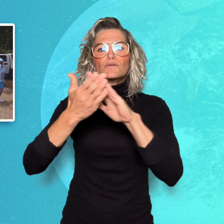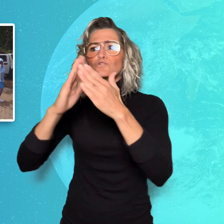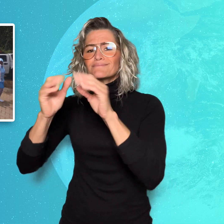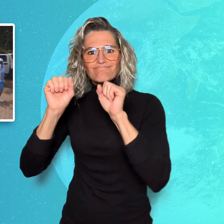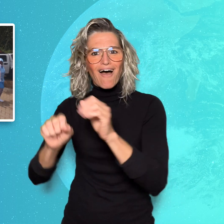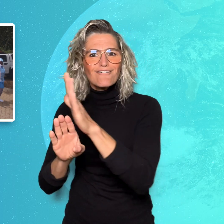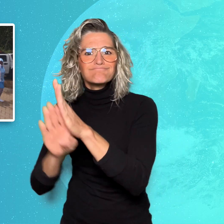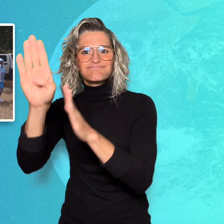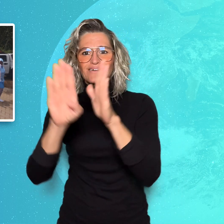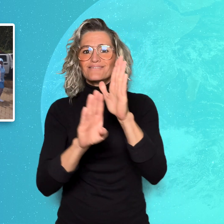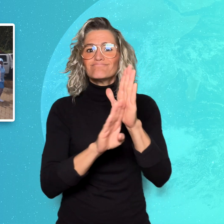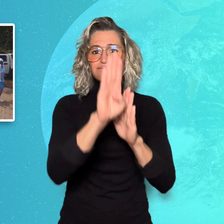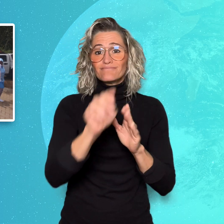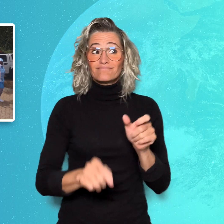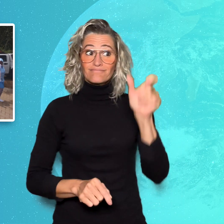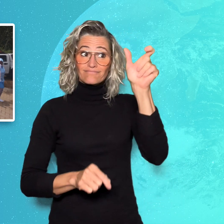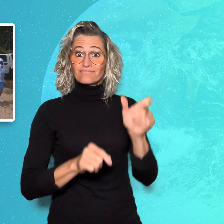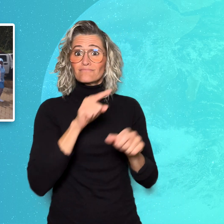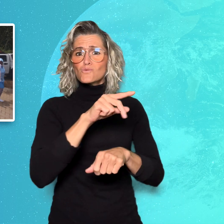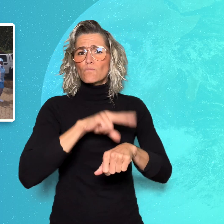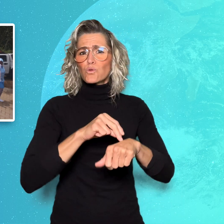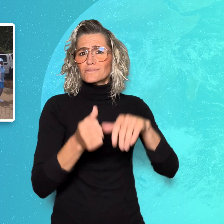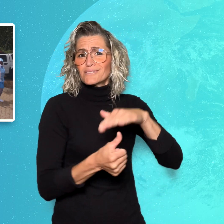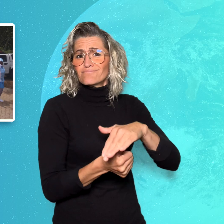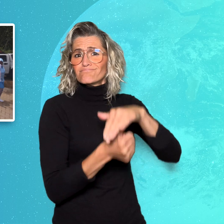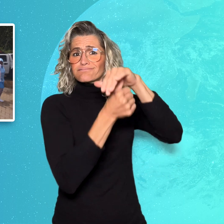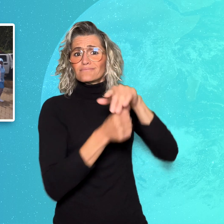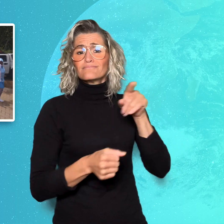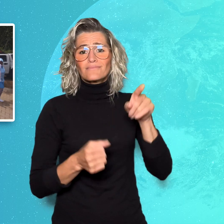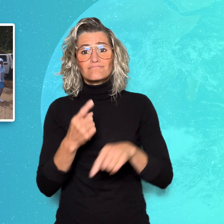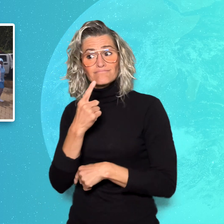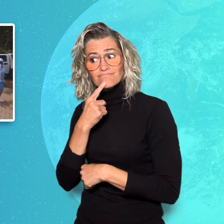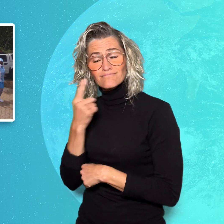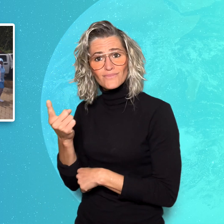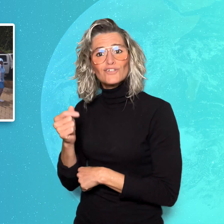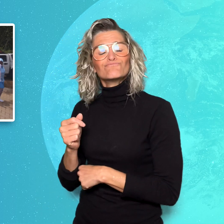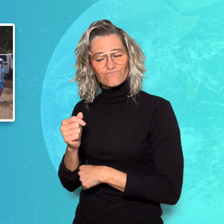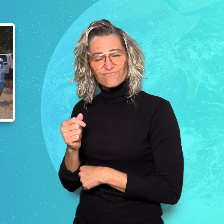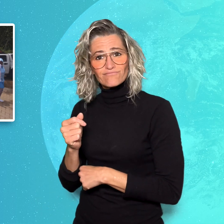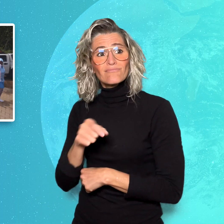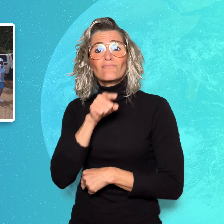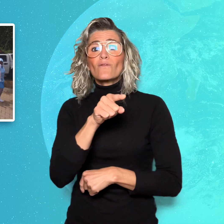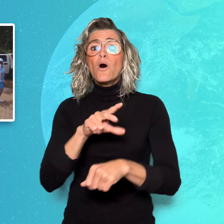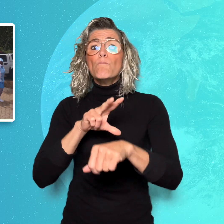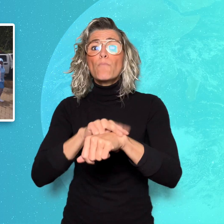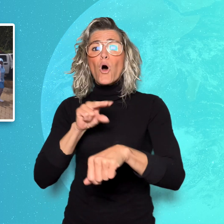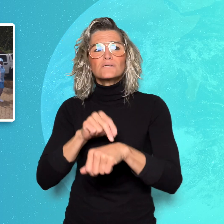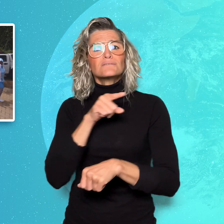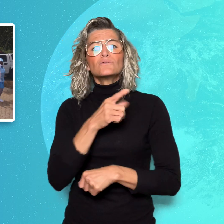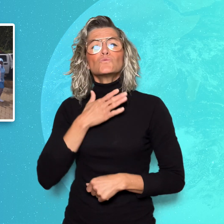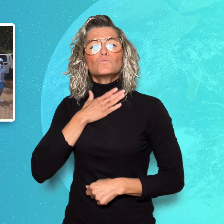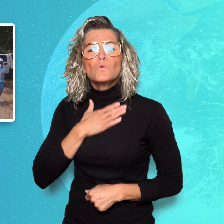Mawela expressed the police's desire to encourage and